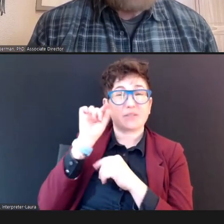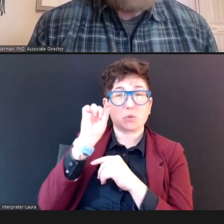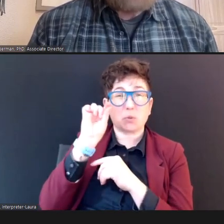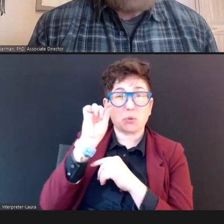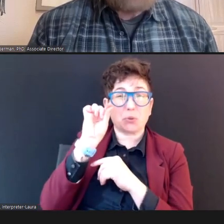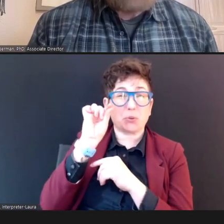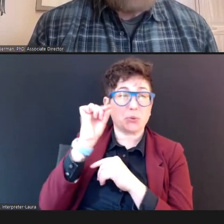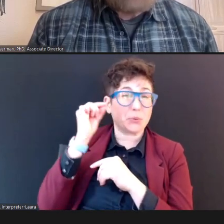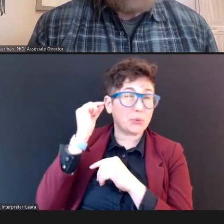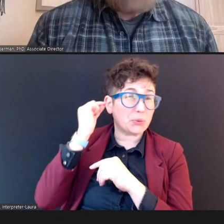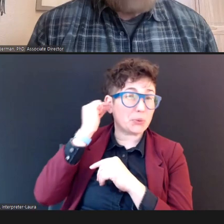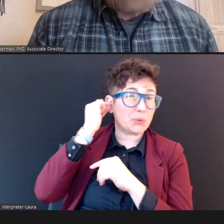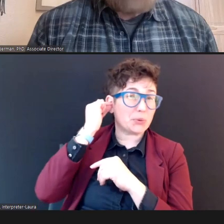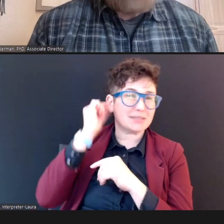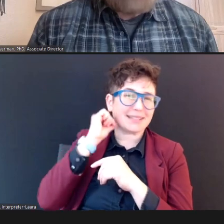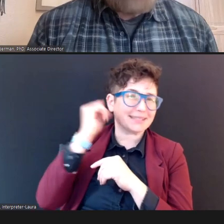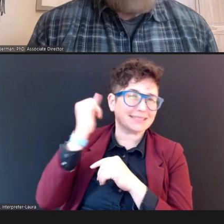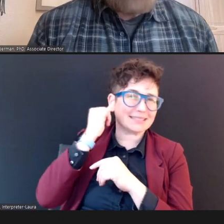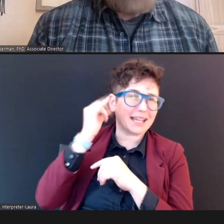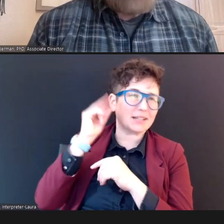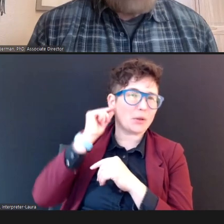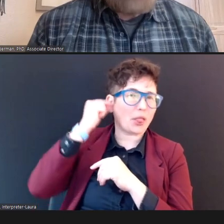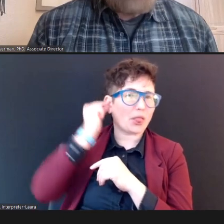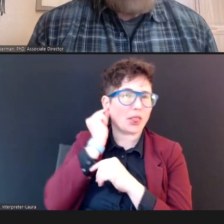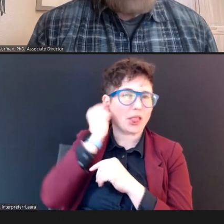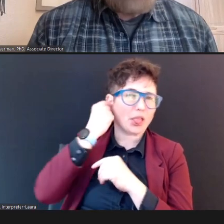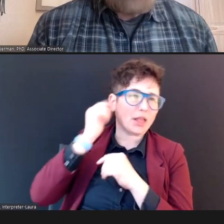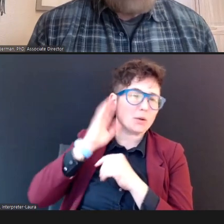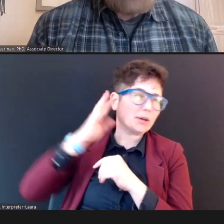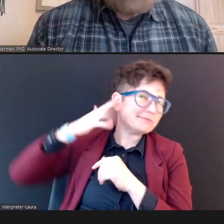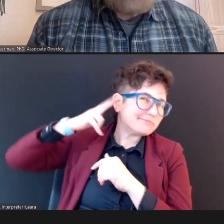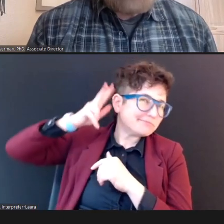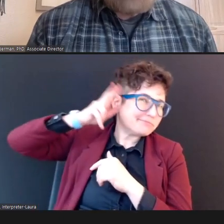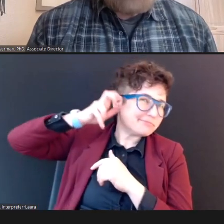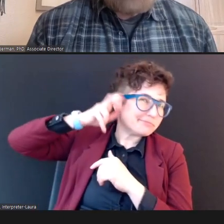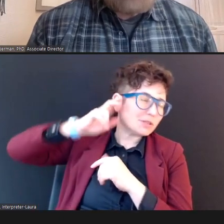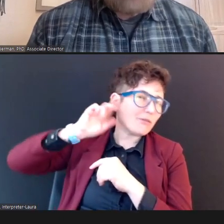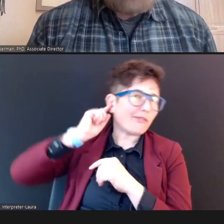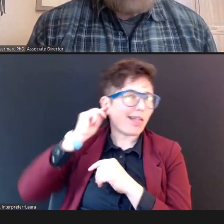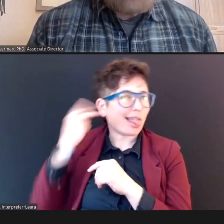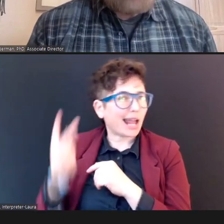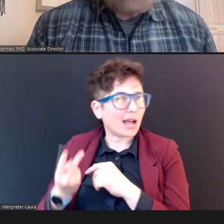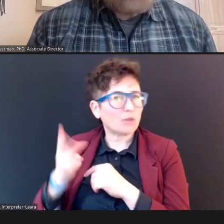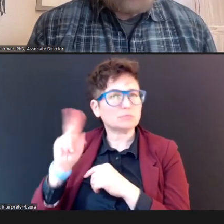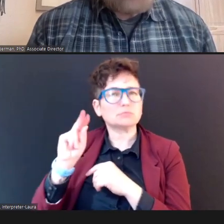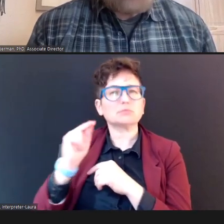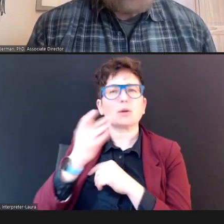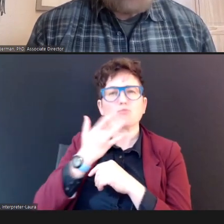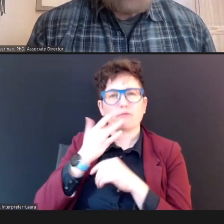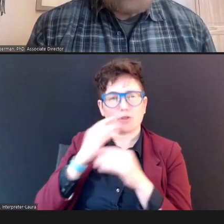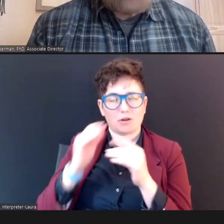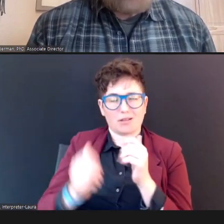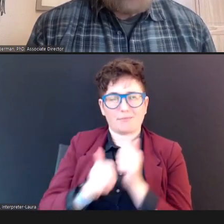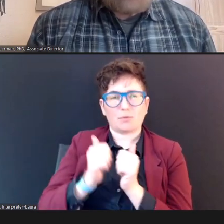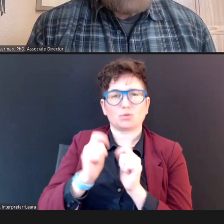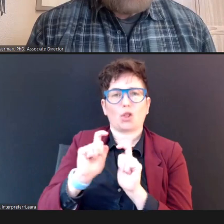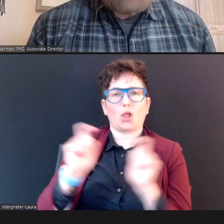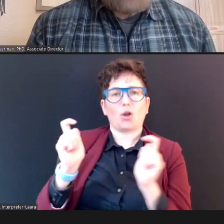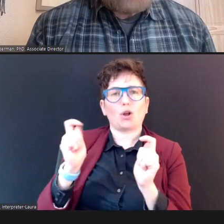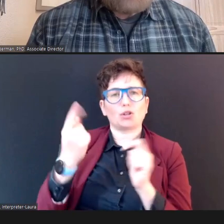noise leak in and out; and fallout. We like the -- the largest one possible that will fit in that particular ear canal.